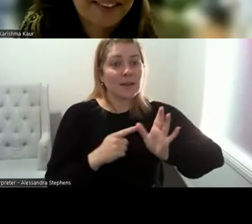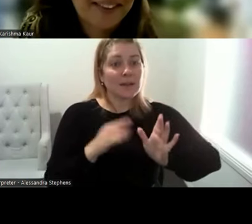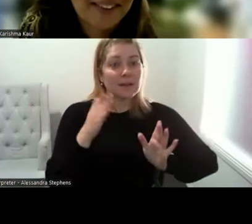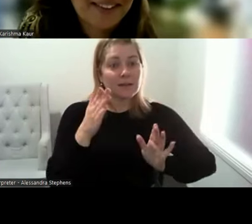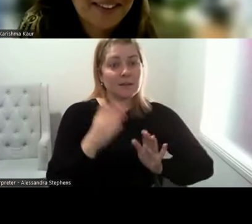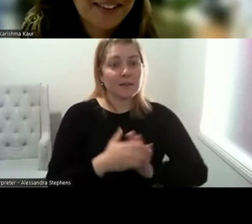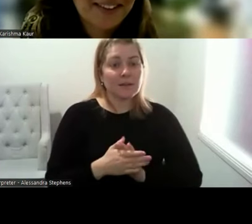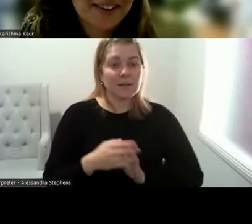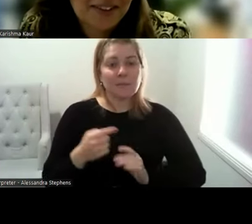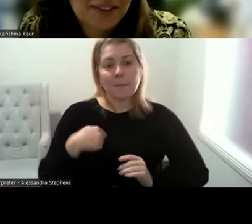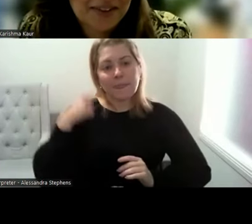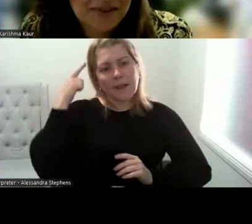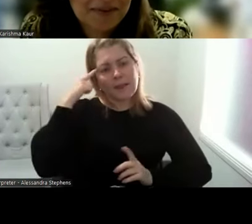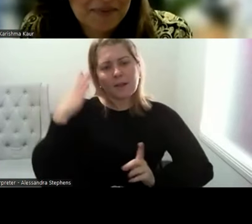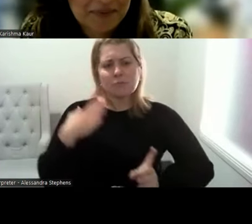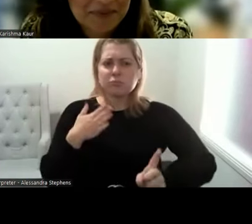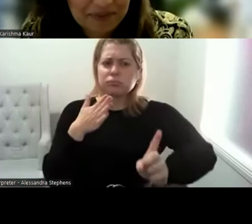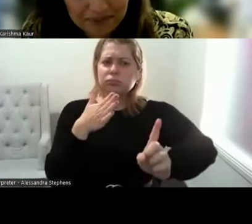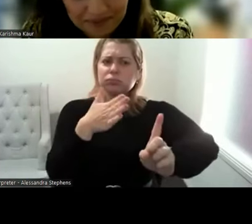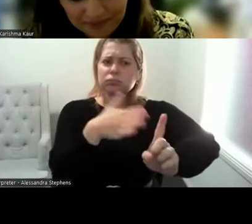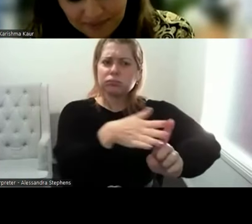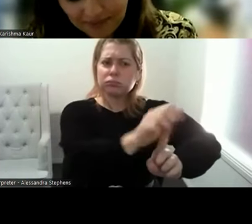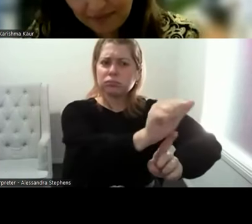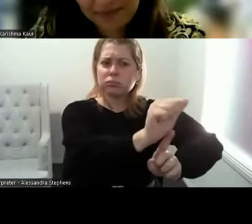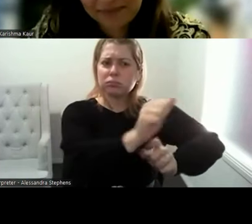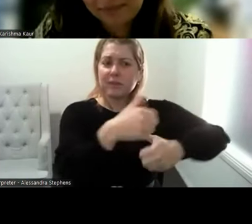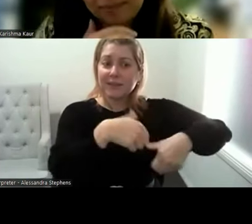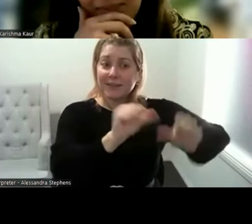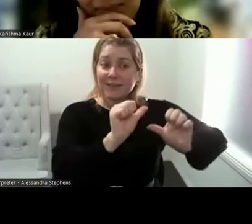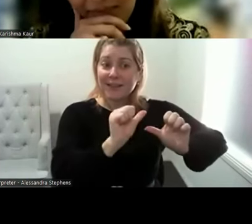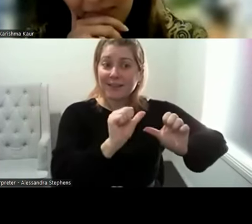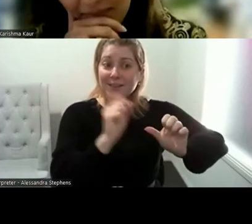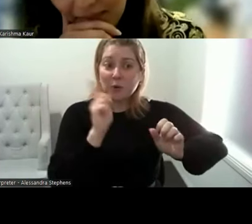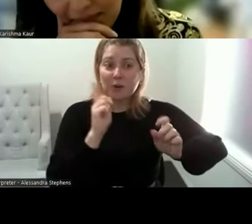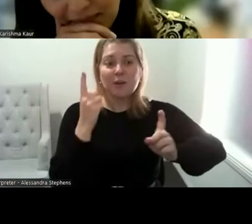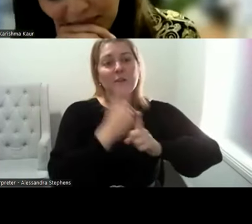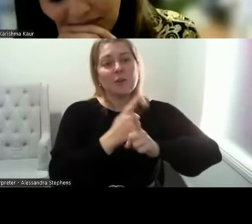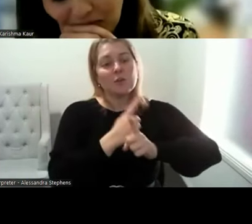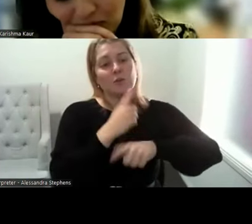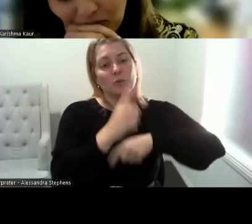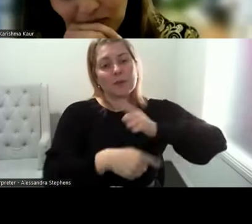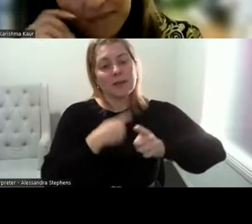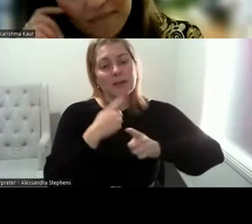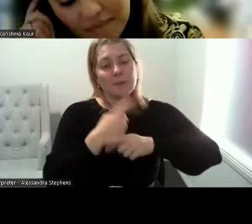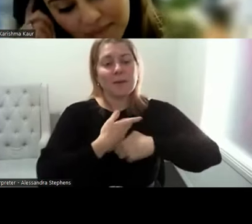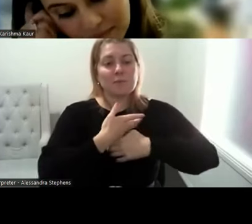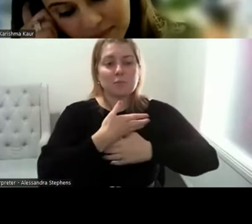I think long term success is actually talking, communication, open and respectful communication